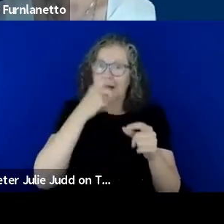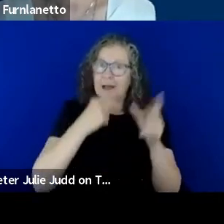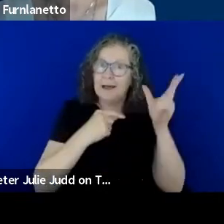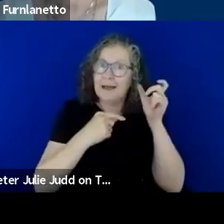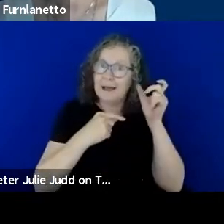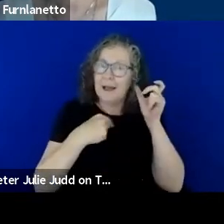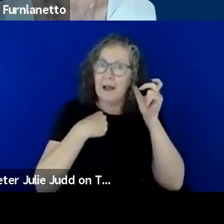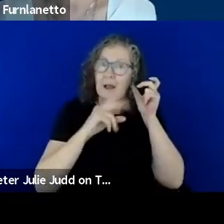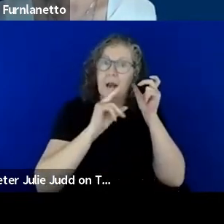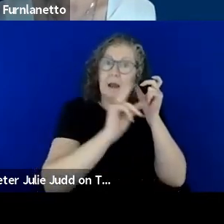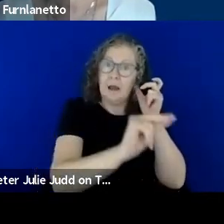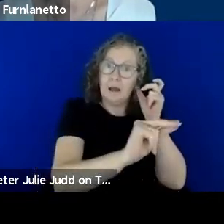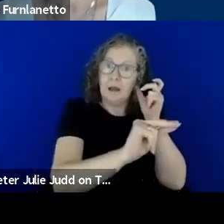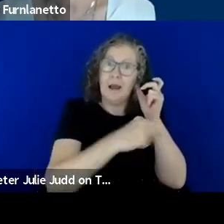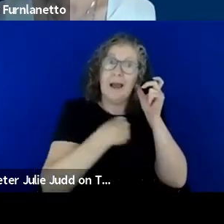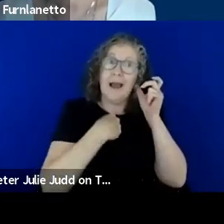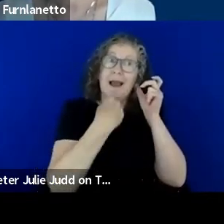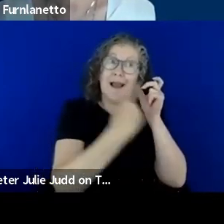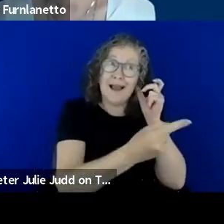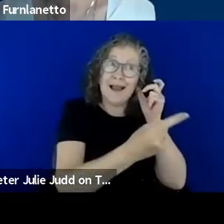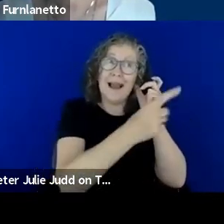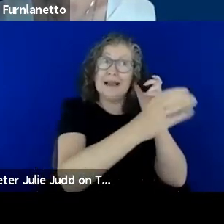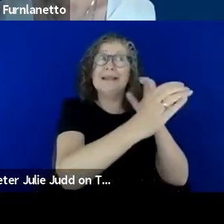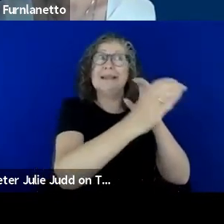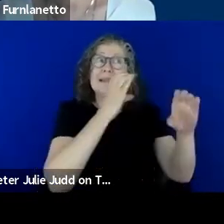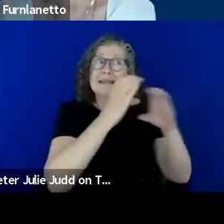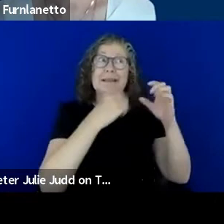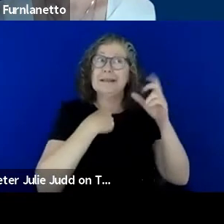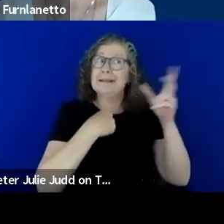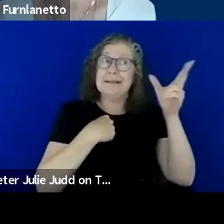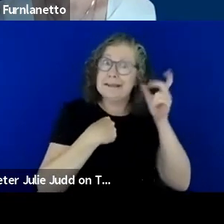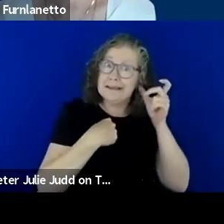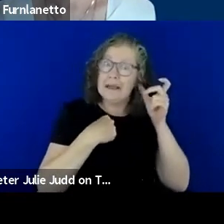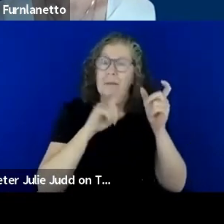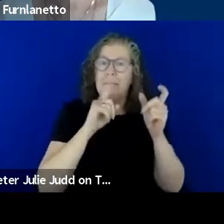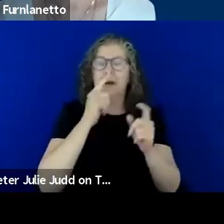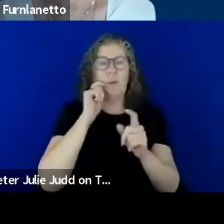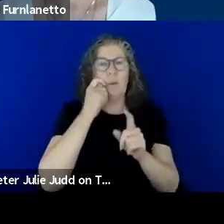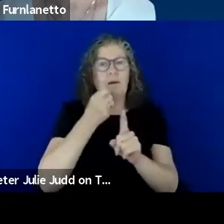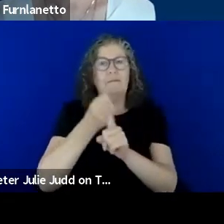best to communicate with me, so it's definitely affecting a lot more people than it did previously.